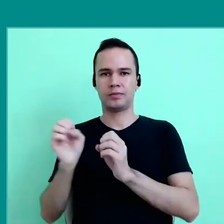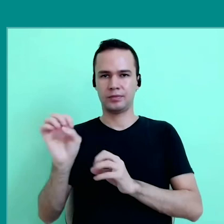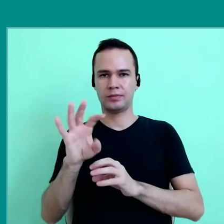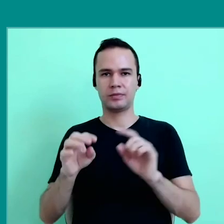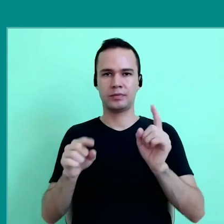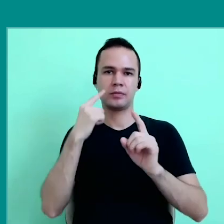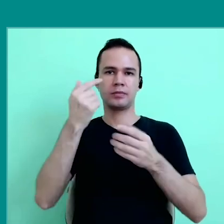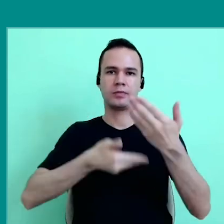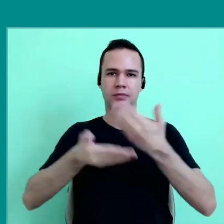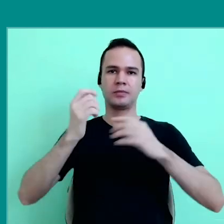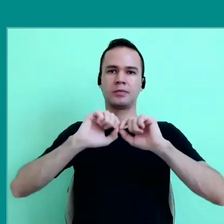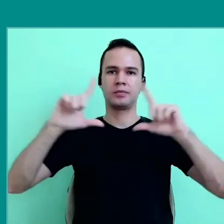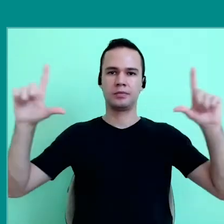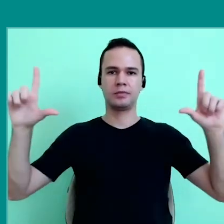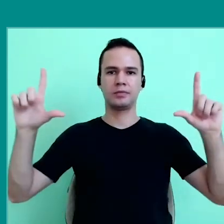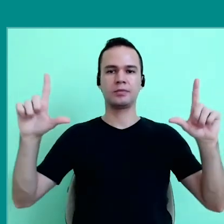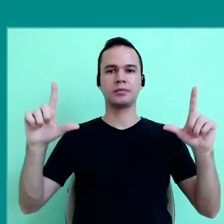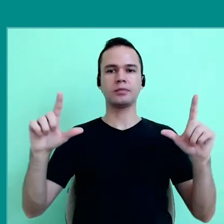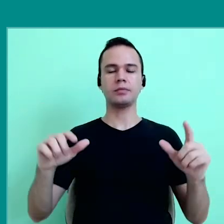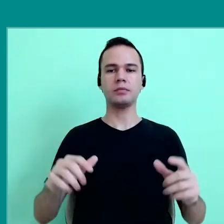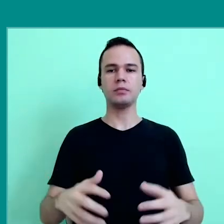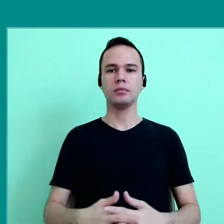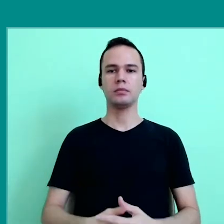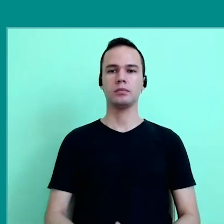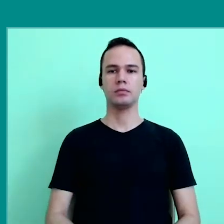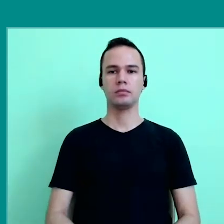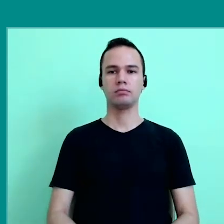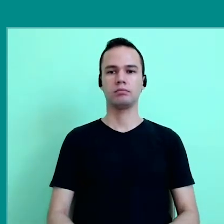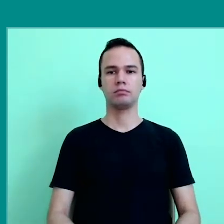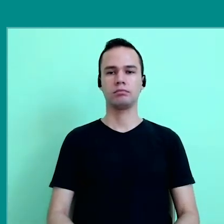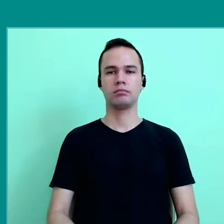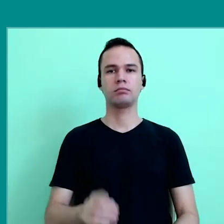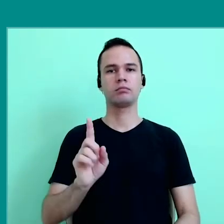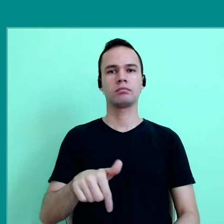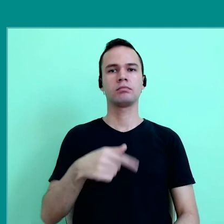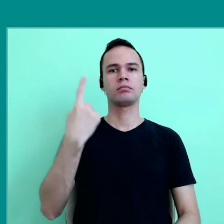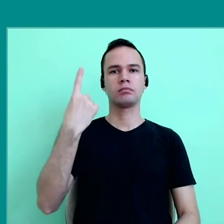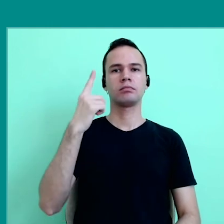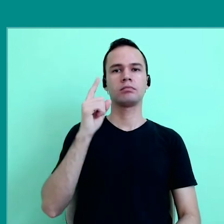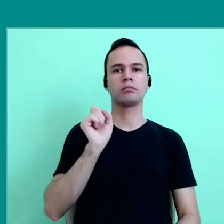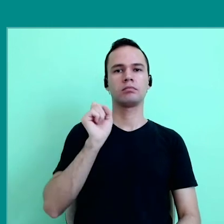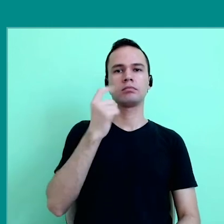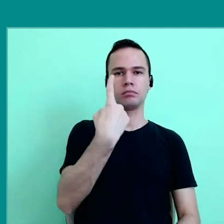and here I will share an image, if you may, it's from 1899,